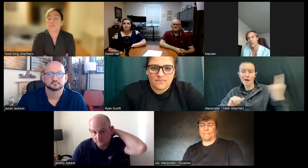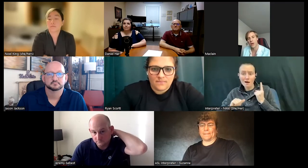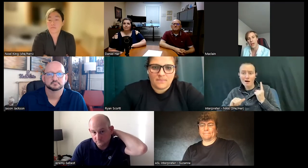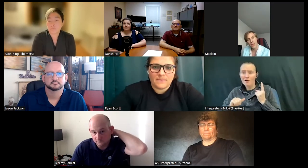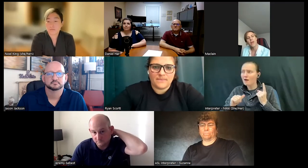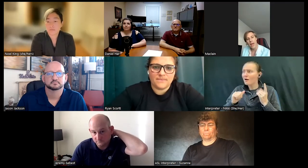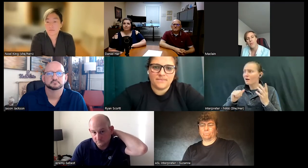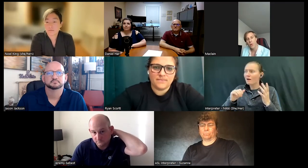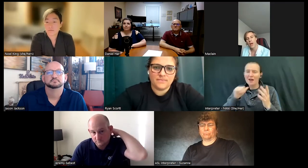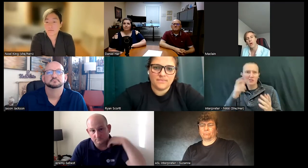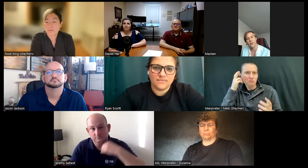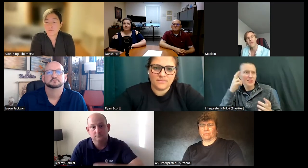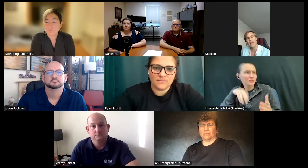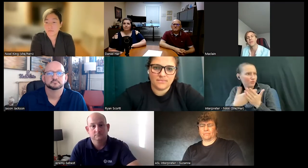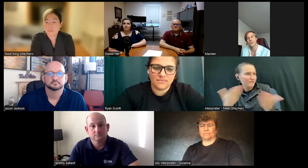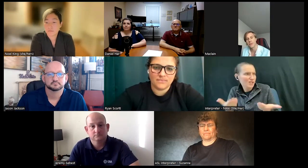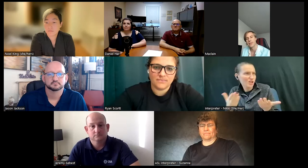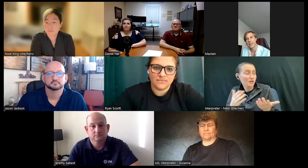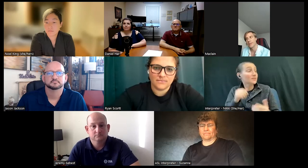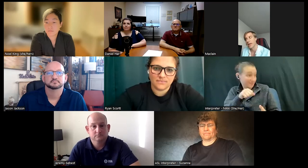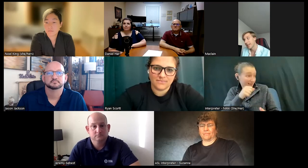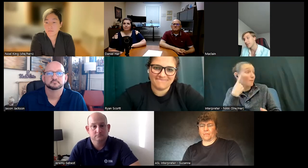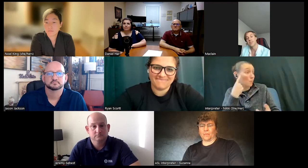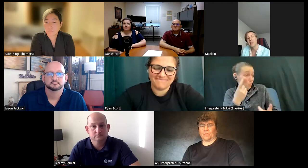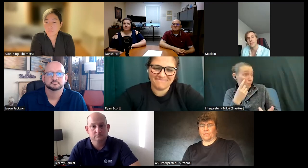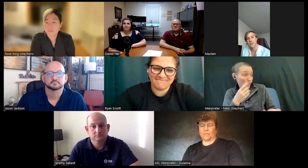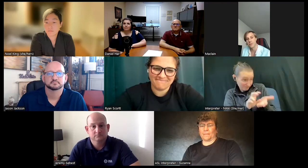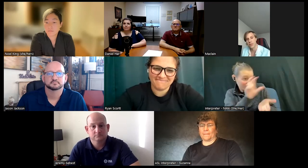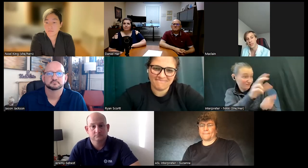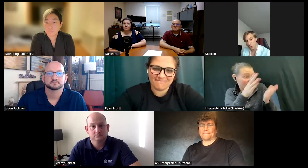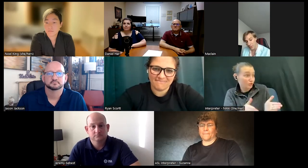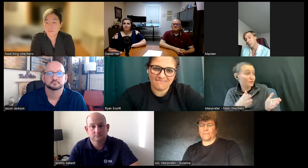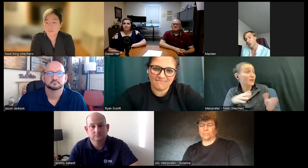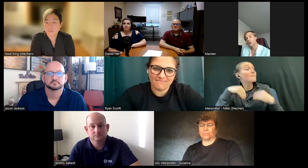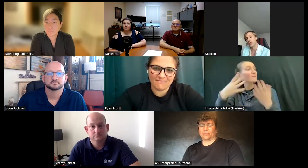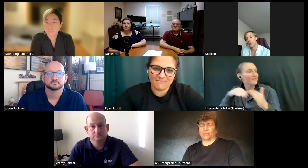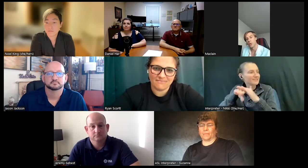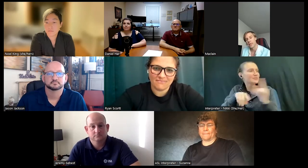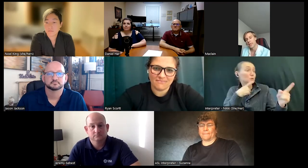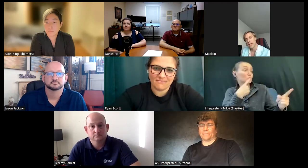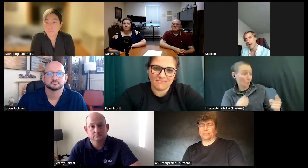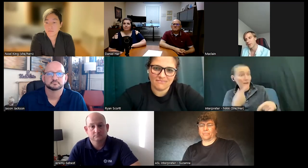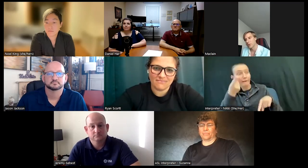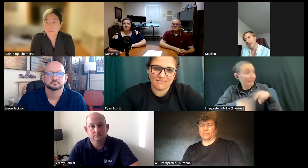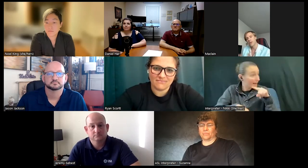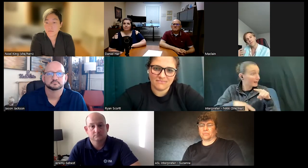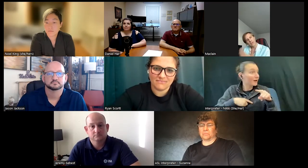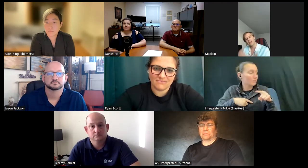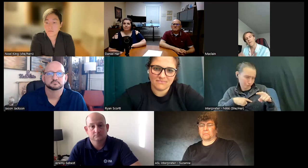be able to show I'm like yeah I'm the one I'm one of your investors and uh and it's accessible the thing is you said we couldn't do and so we had a very good